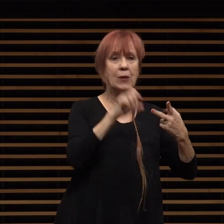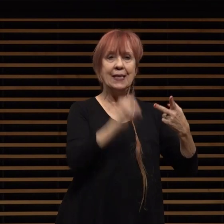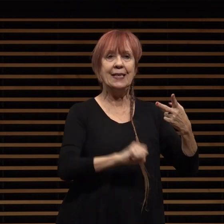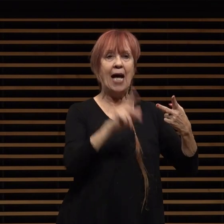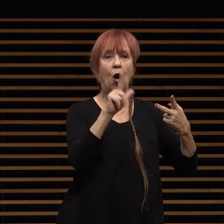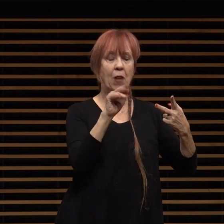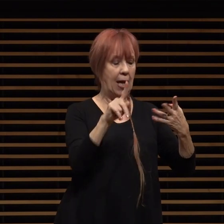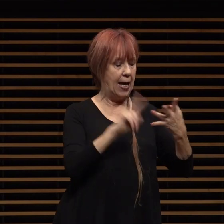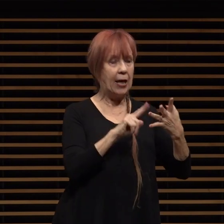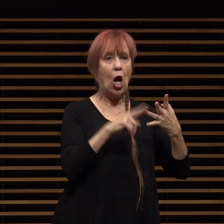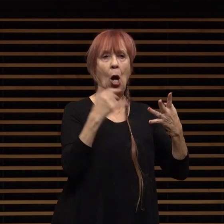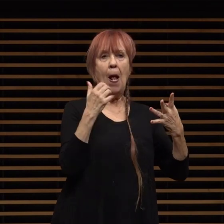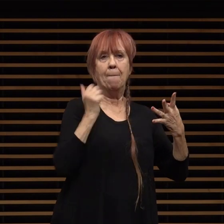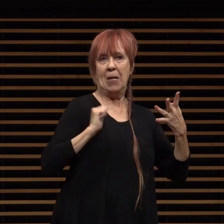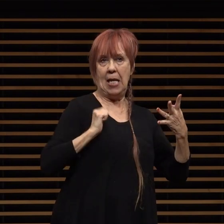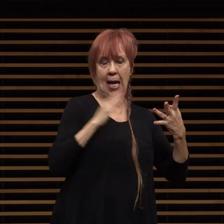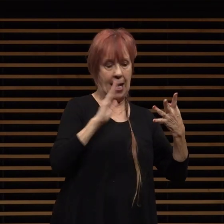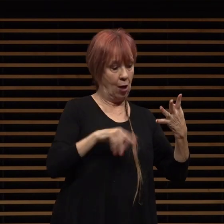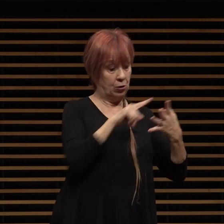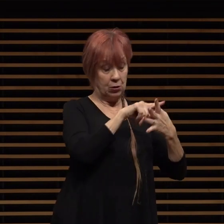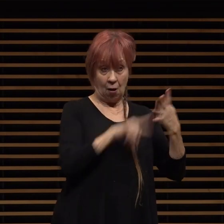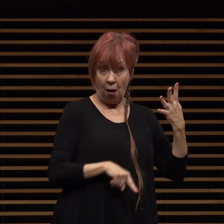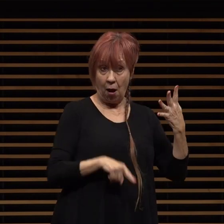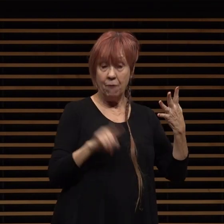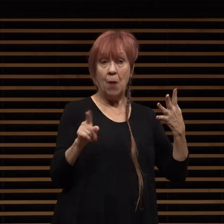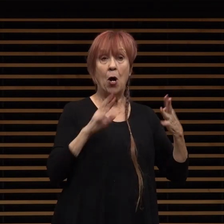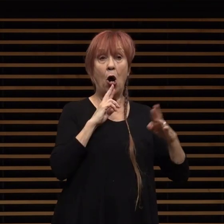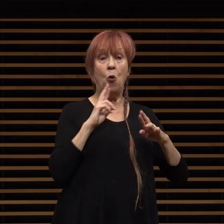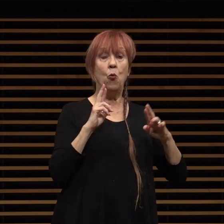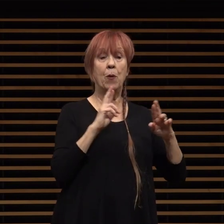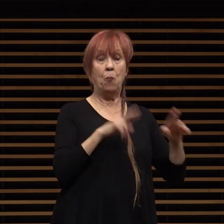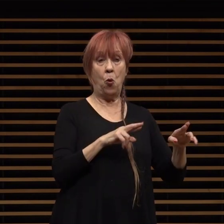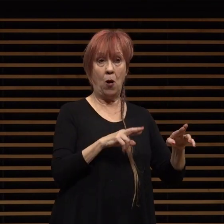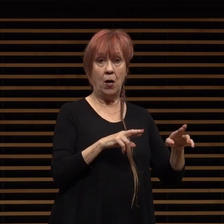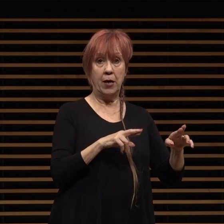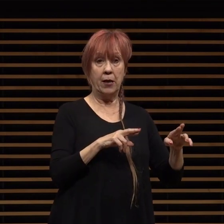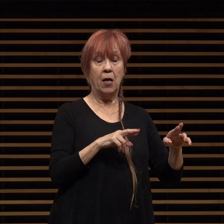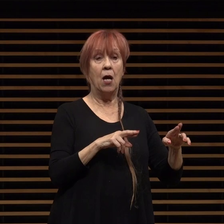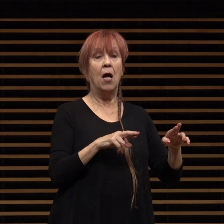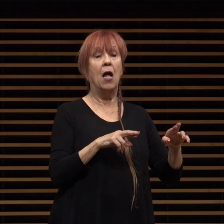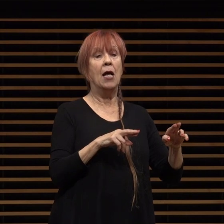district is reporting